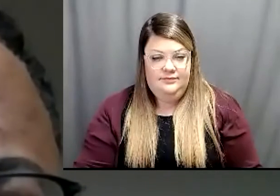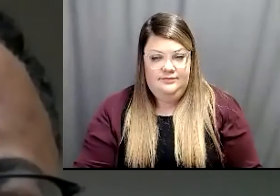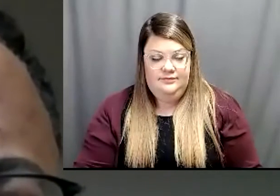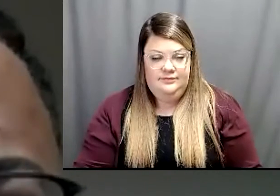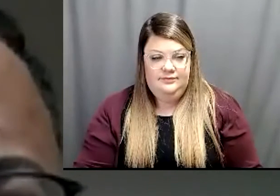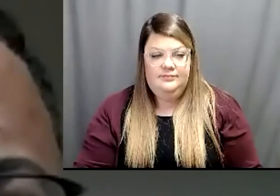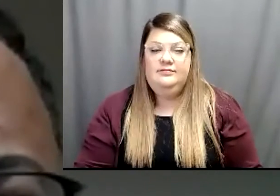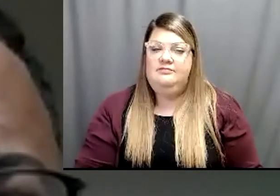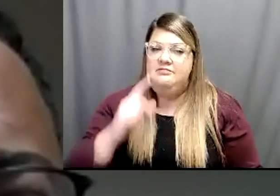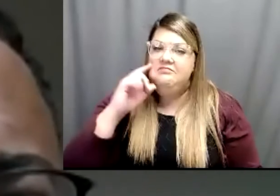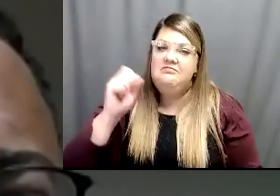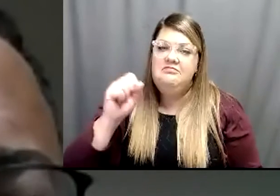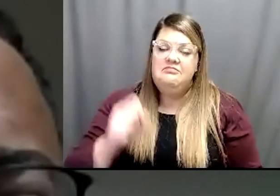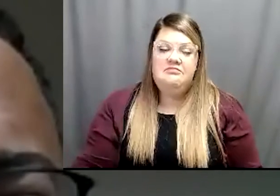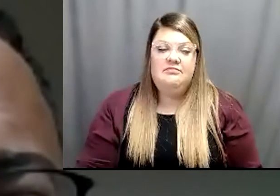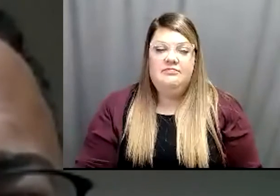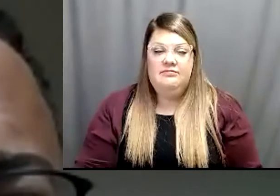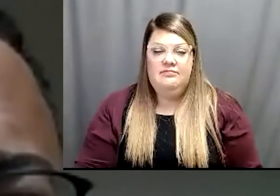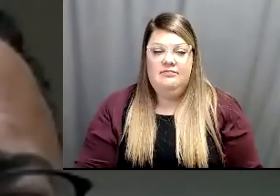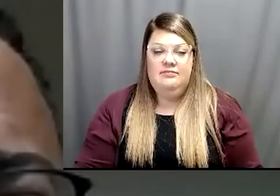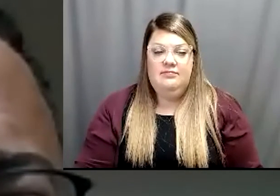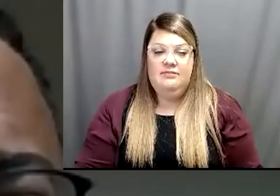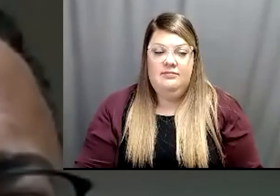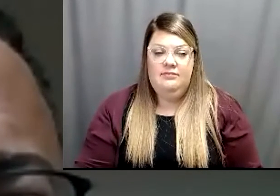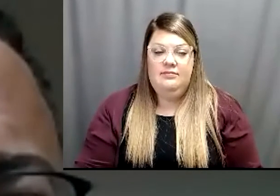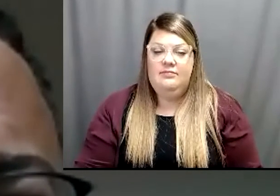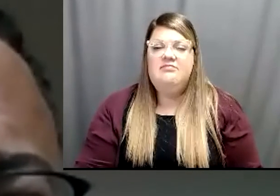I think so. Yeah, I think you... I think we're good.